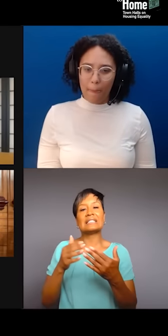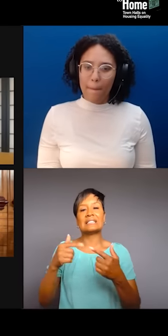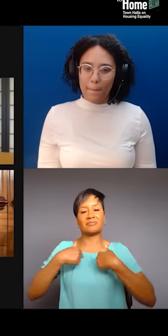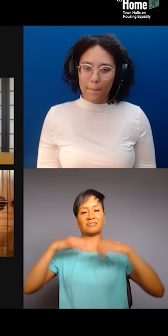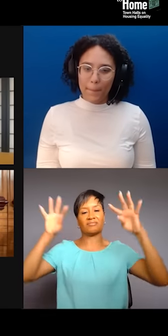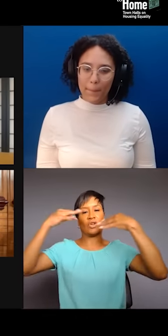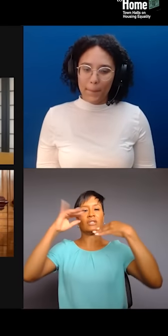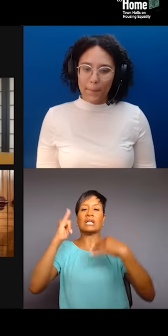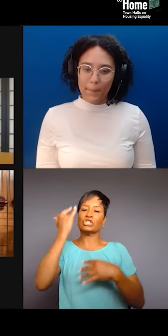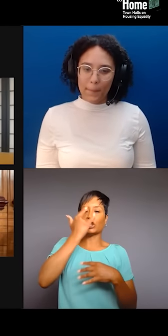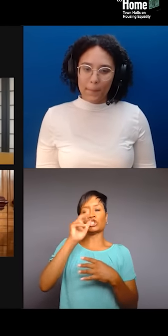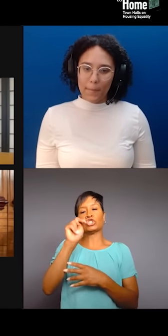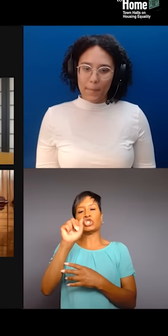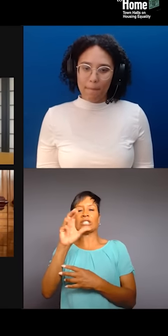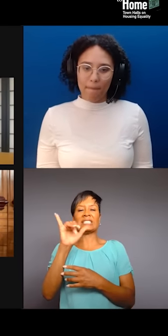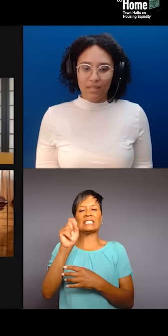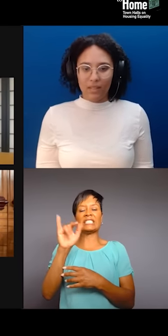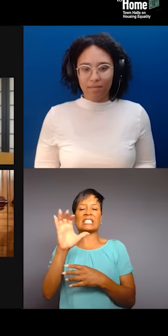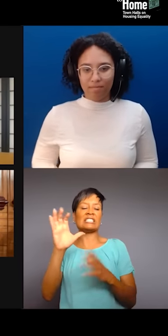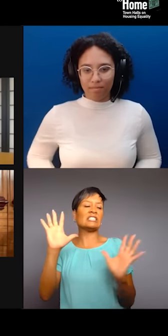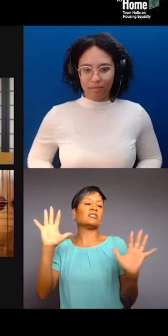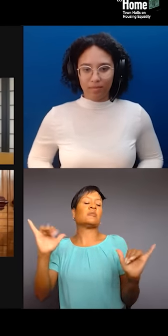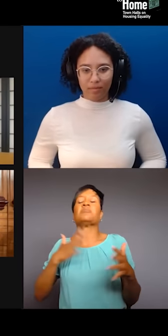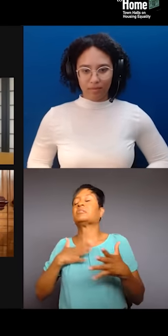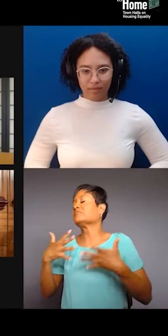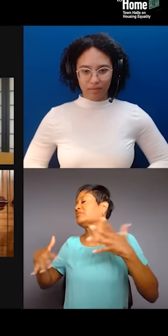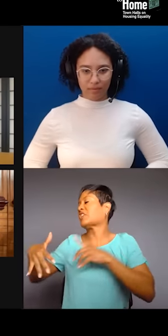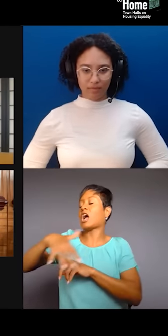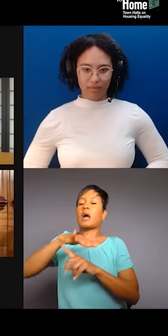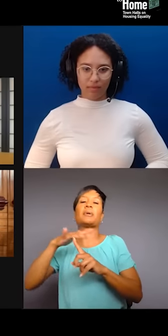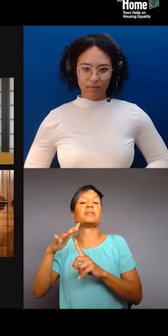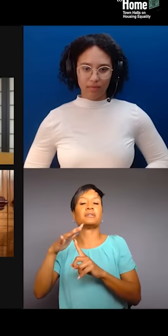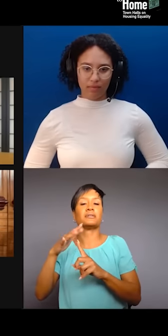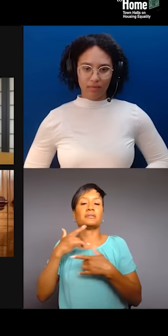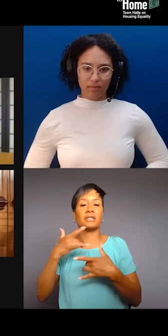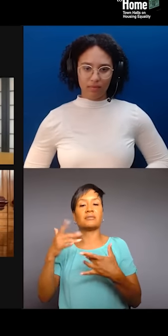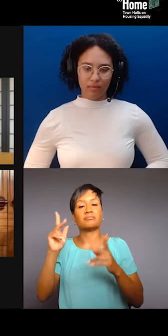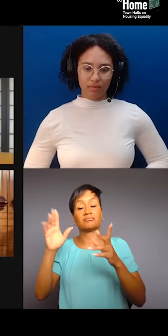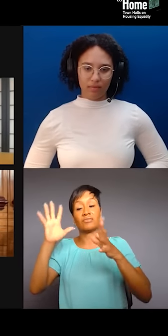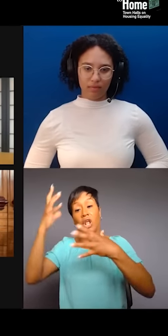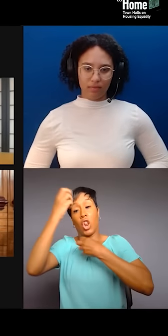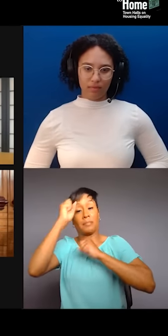It's the "I came, I saw, I conquer," you know? They're, I mean, art washing. That's a whole other segment that we should all have.